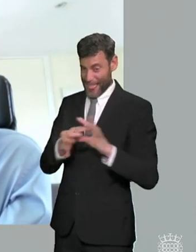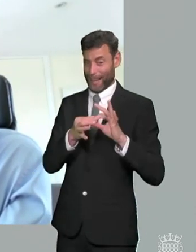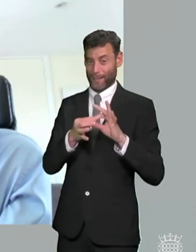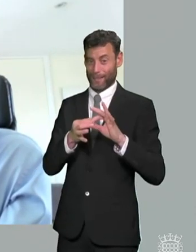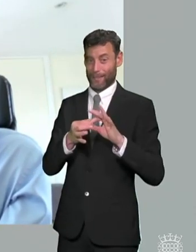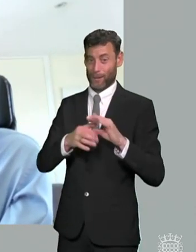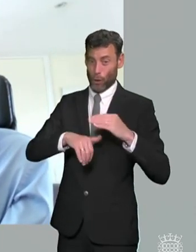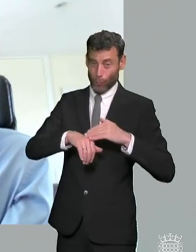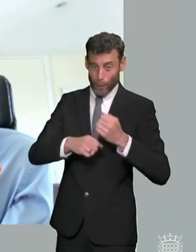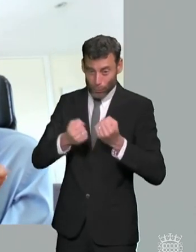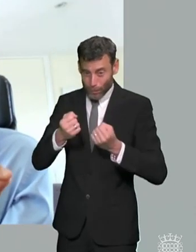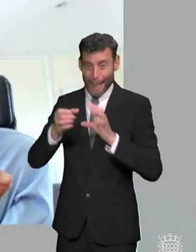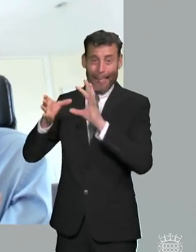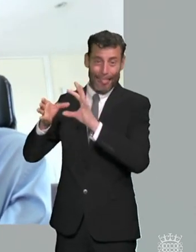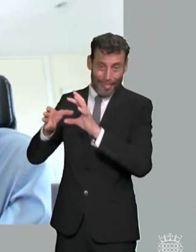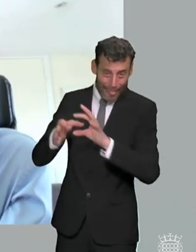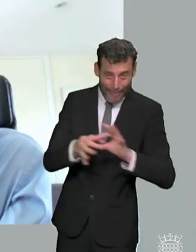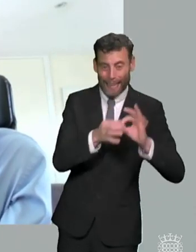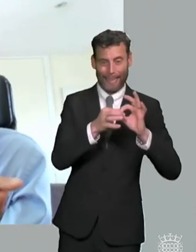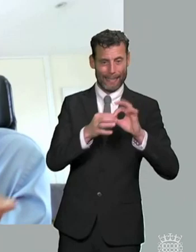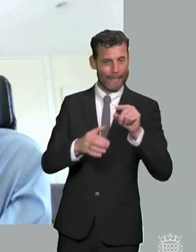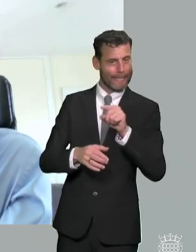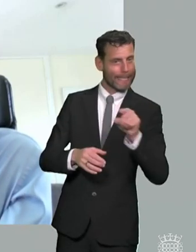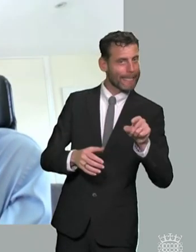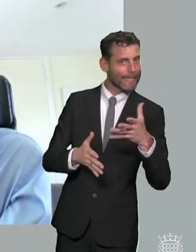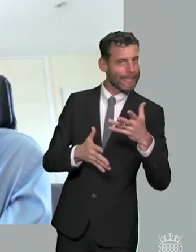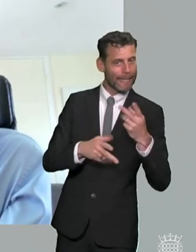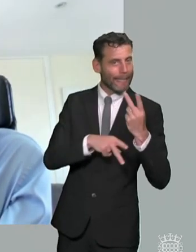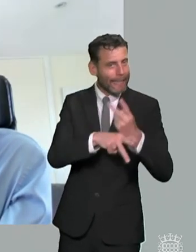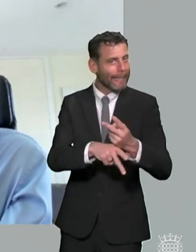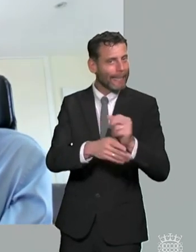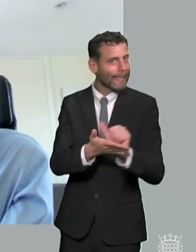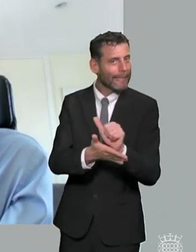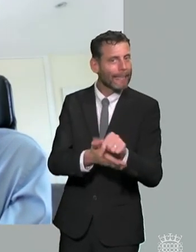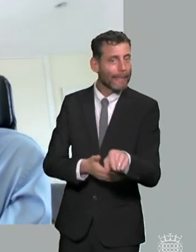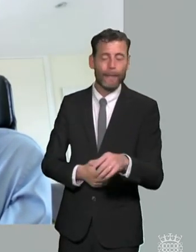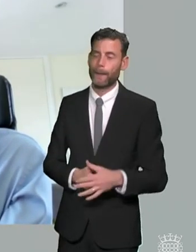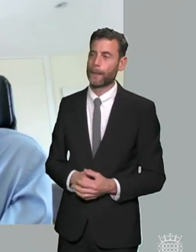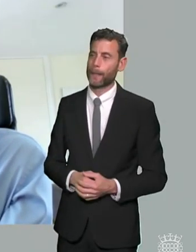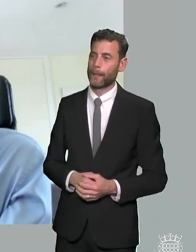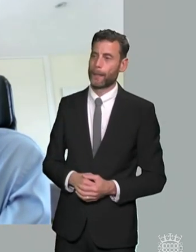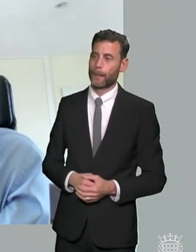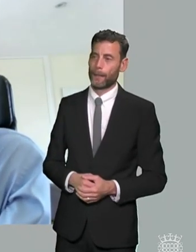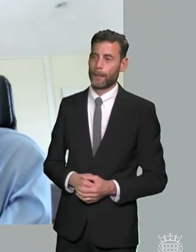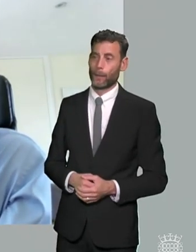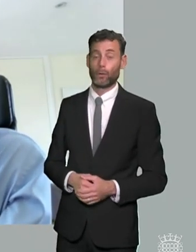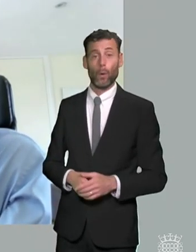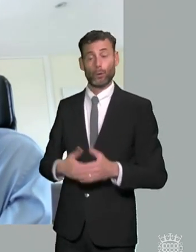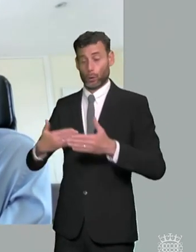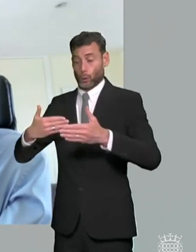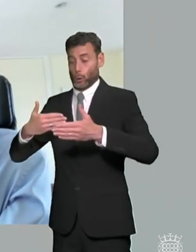children um particularly and addressing their scnd you're actually not making a special case for sc